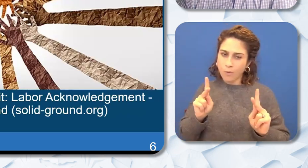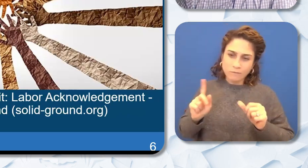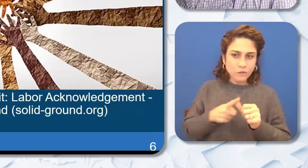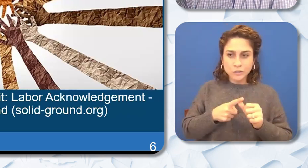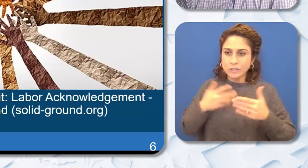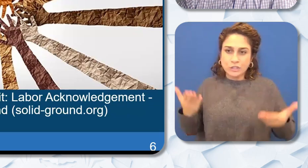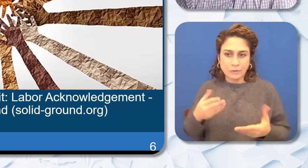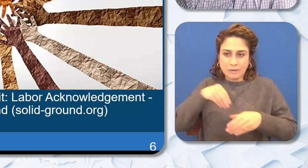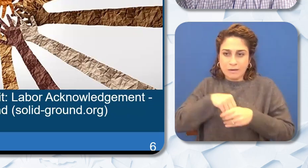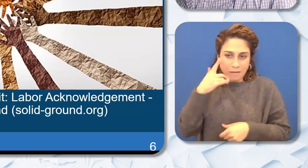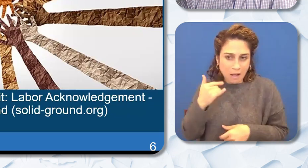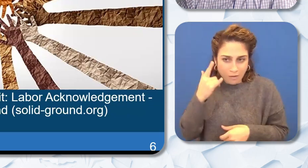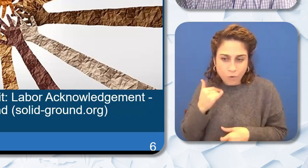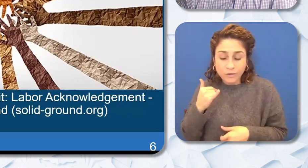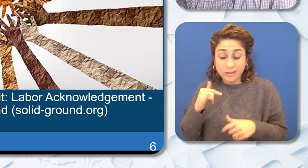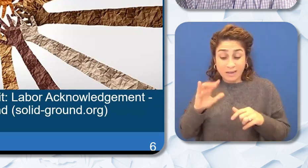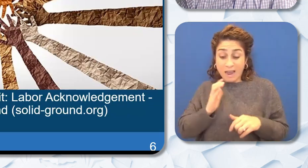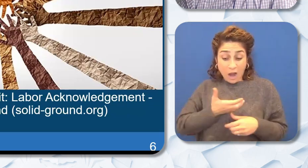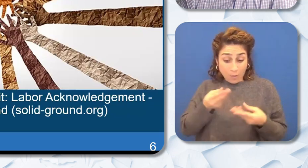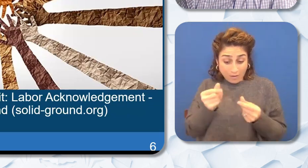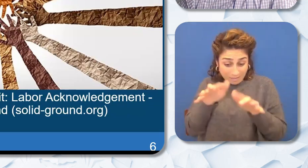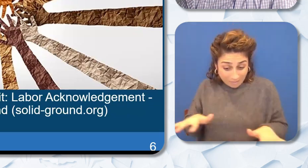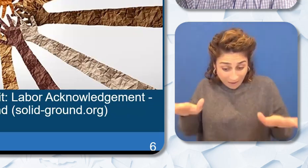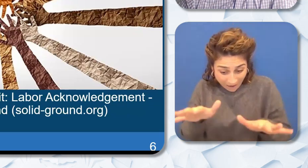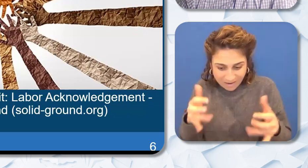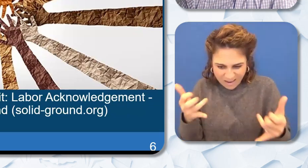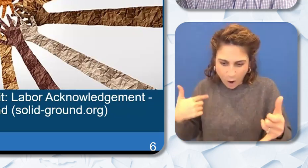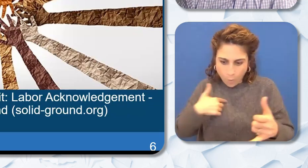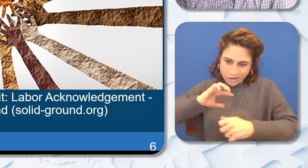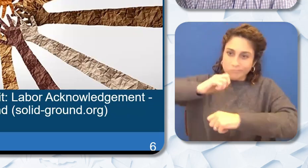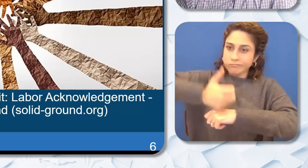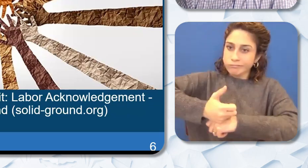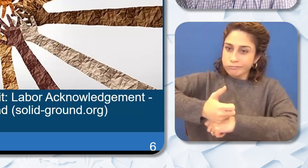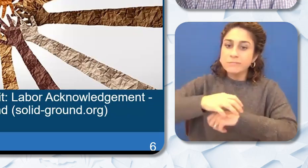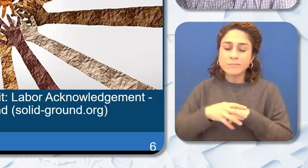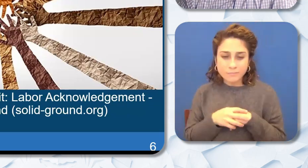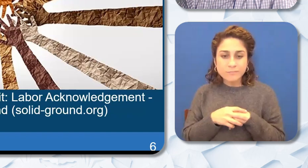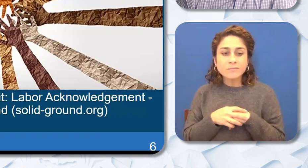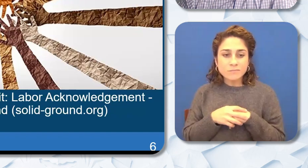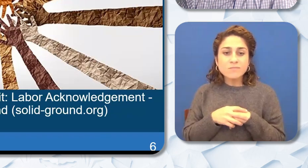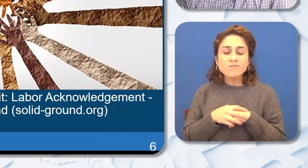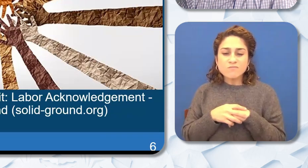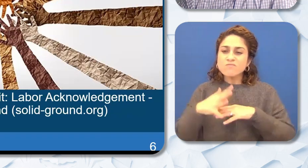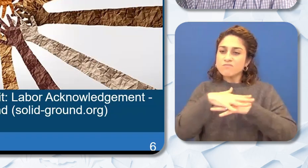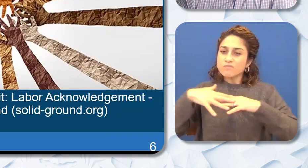the land on which our UPK programs now sit. Tribal communities are critical partners in